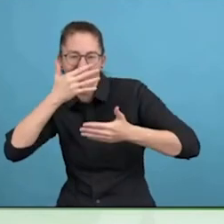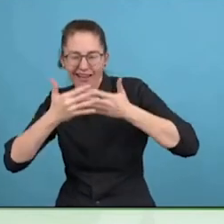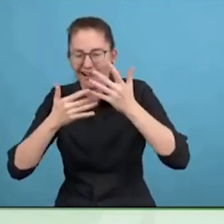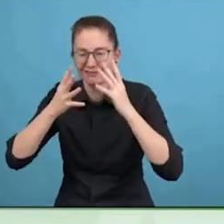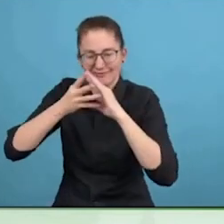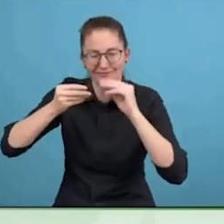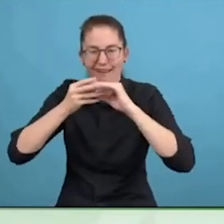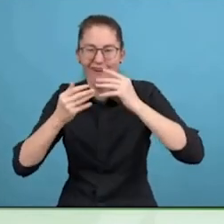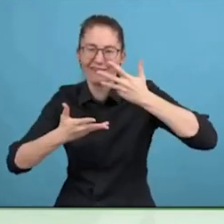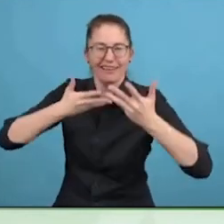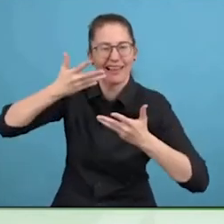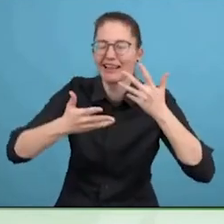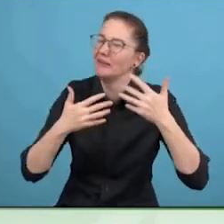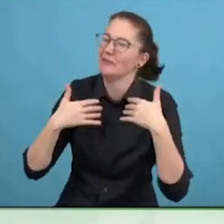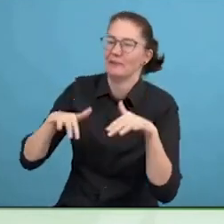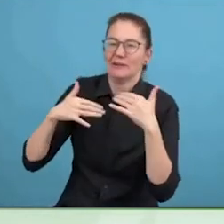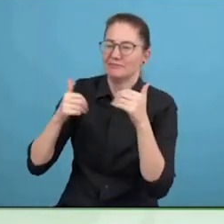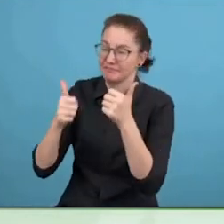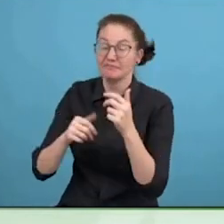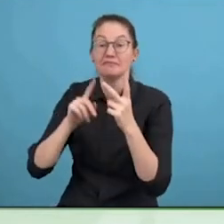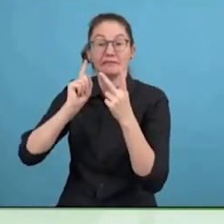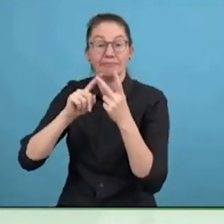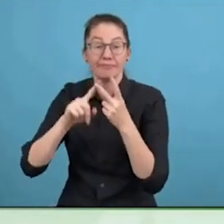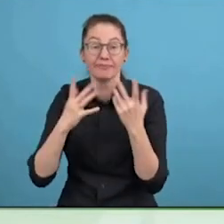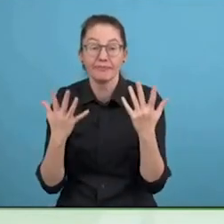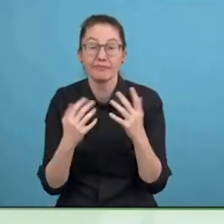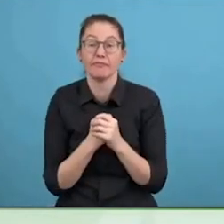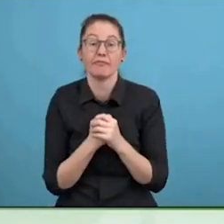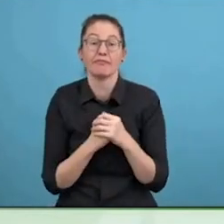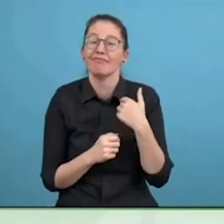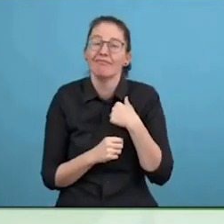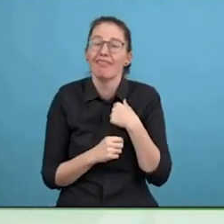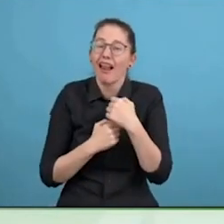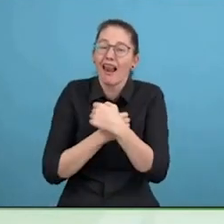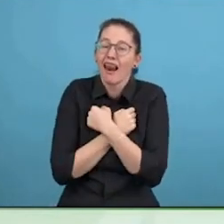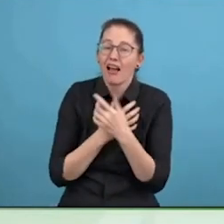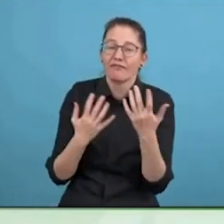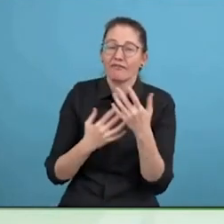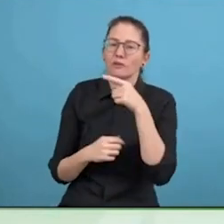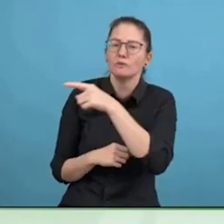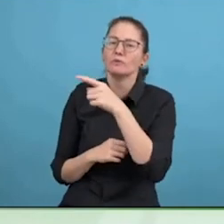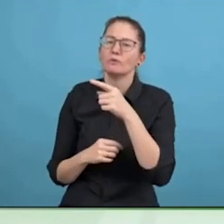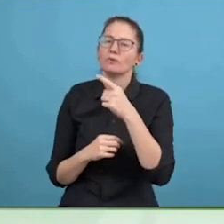ways is innovation. Taking you ideas and giving them life.